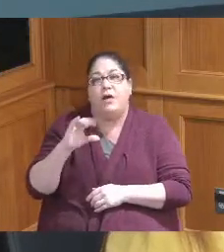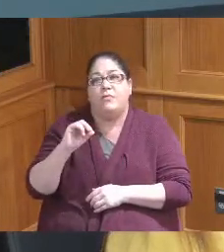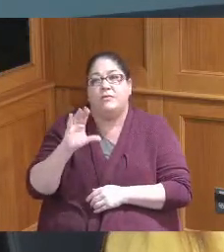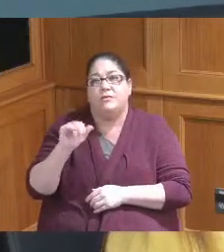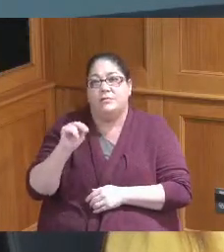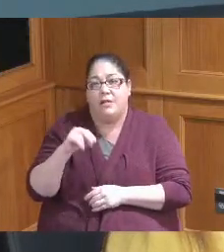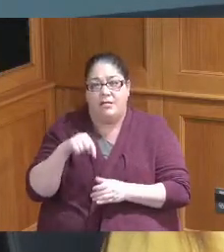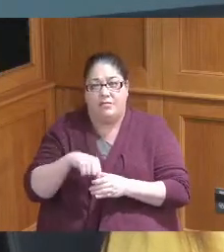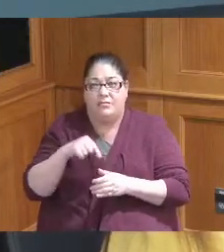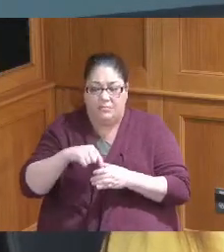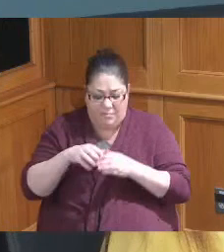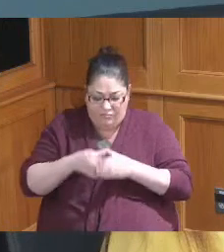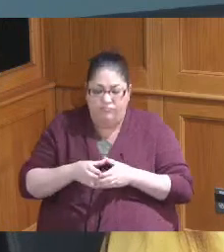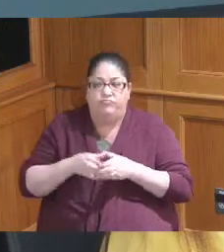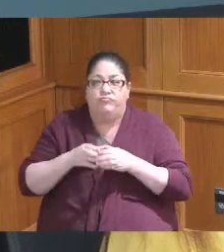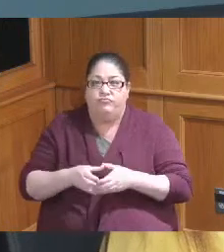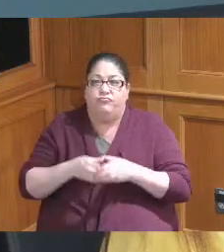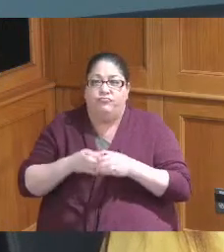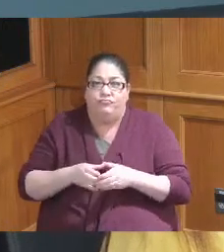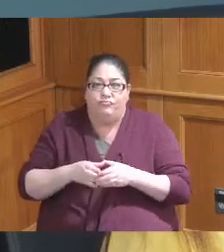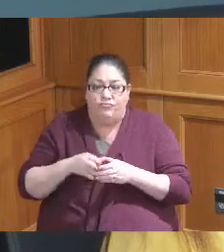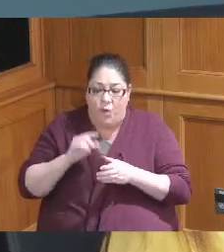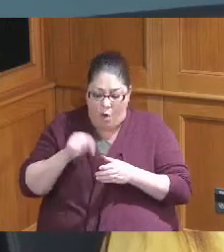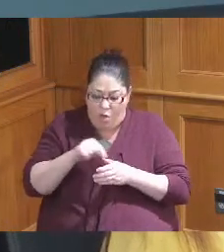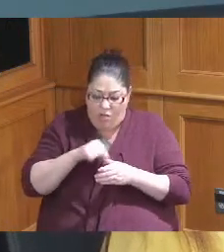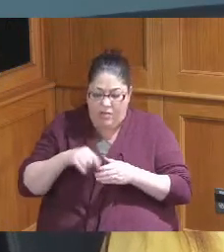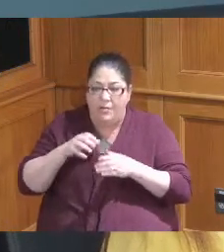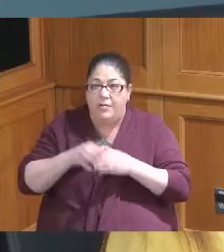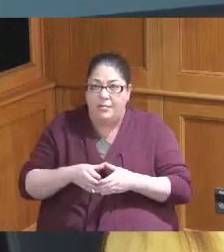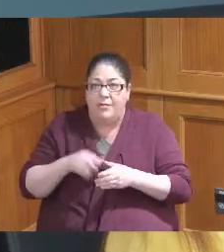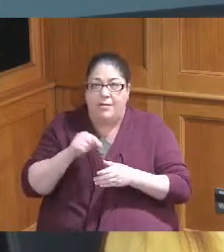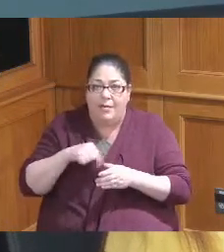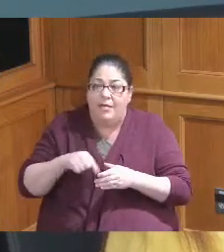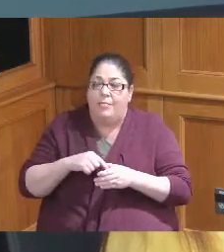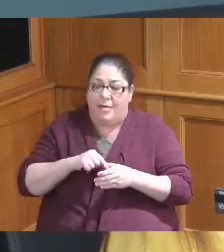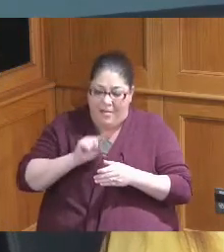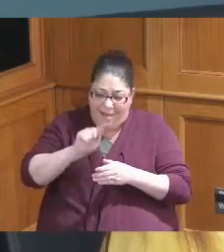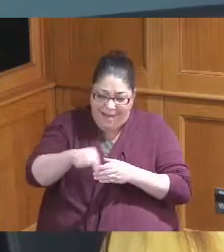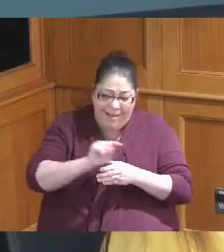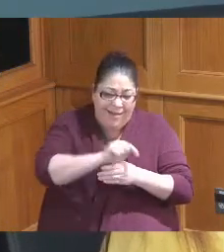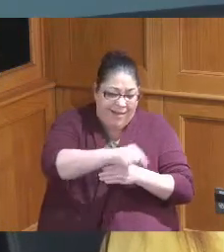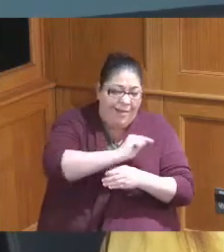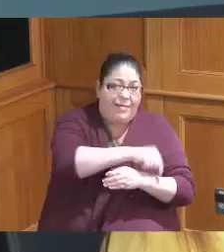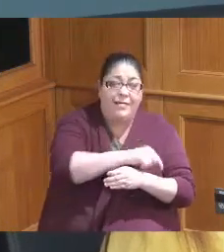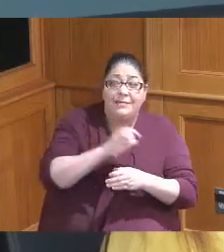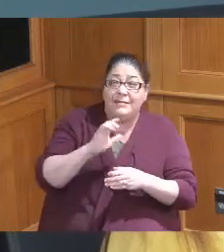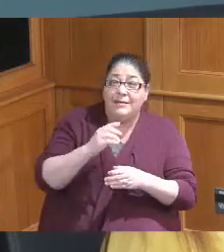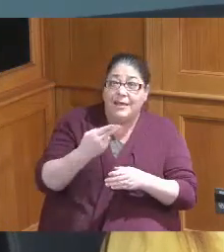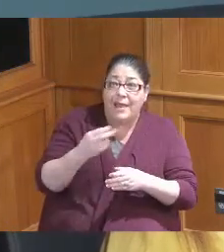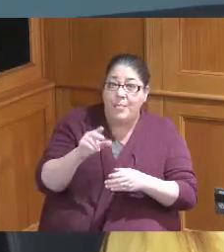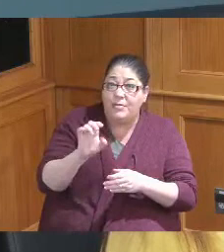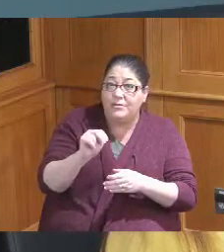and do we need to purchase a building or have a available a place out because we know homeless